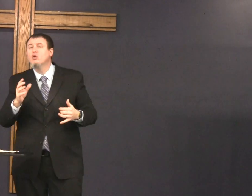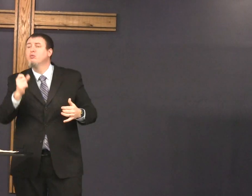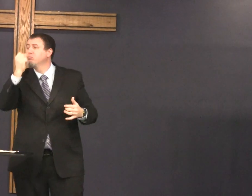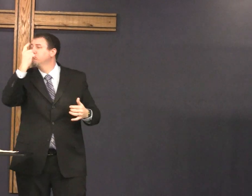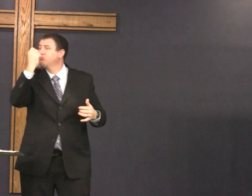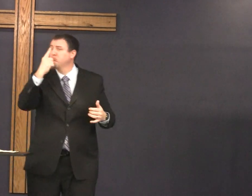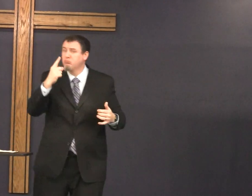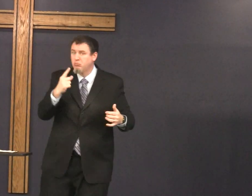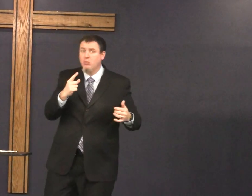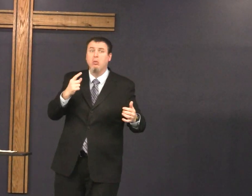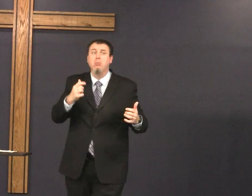God Of Heaven and Earth